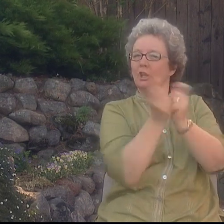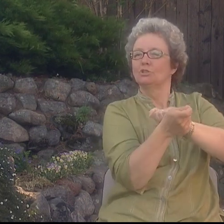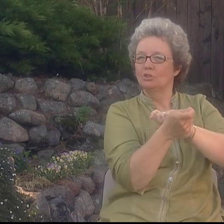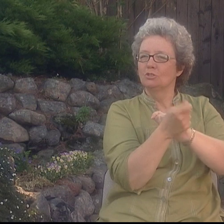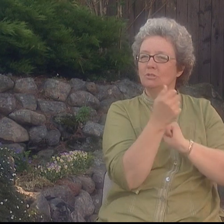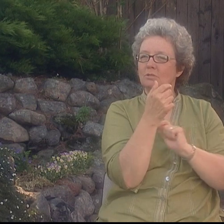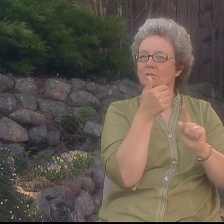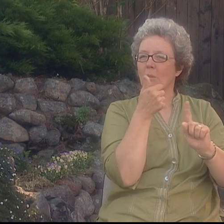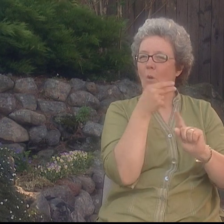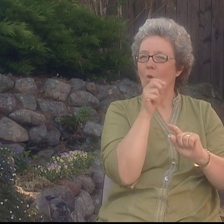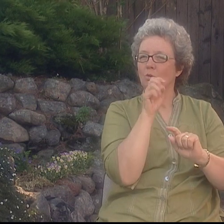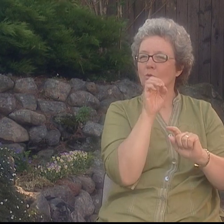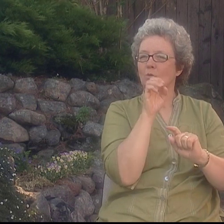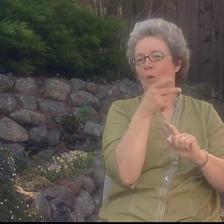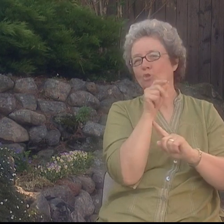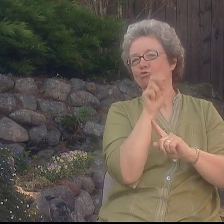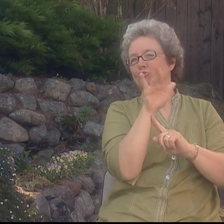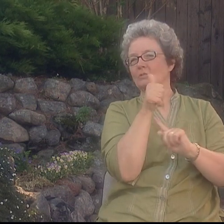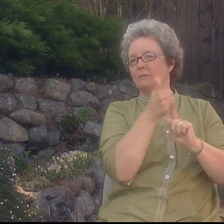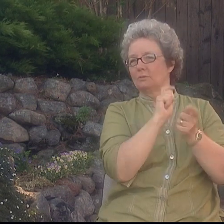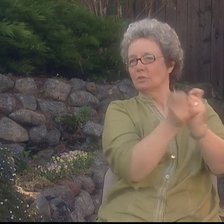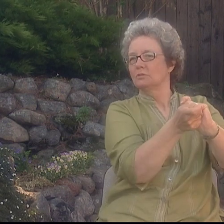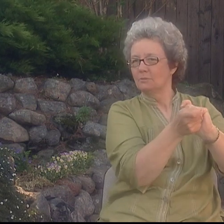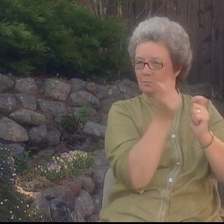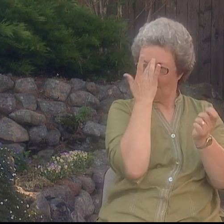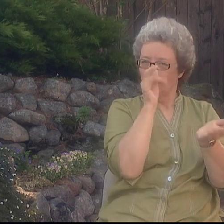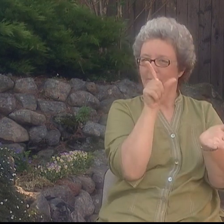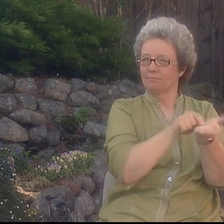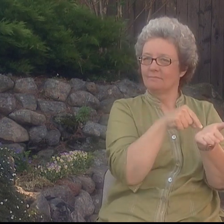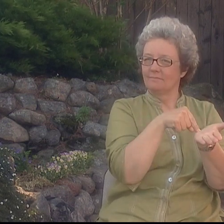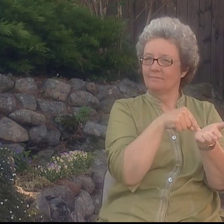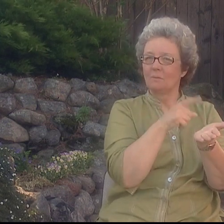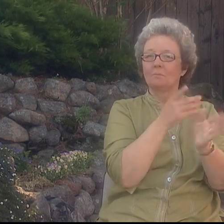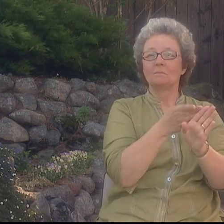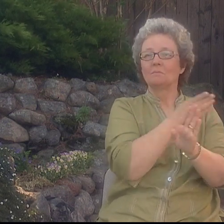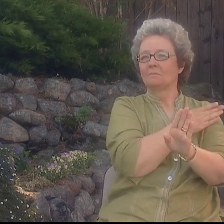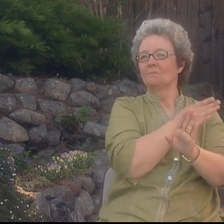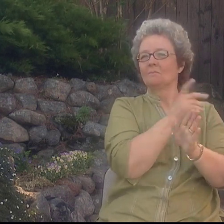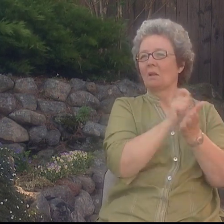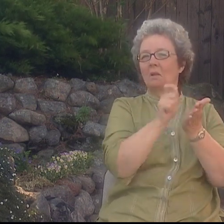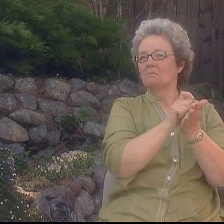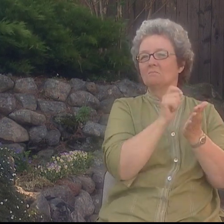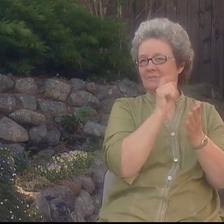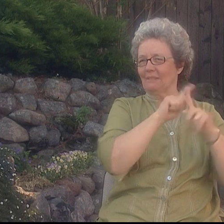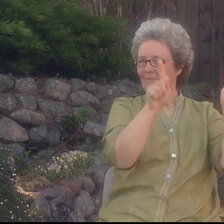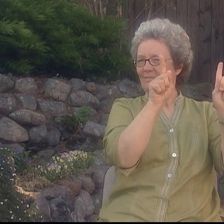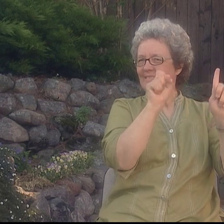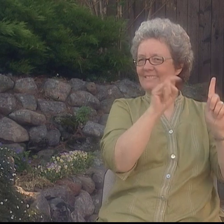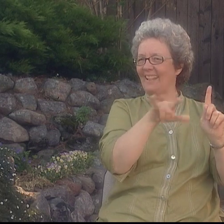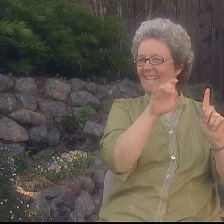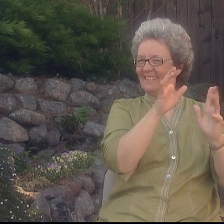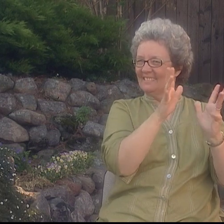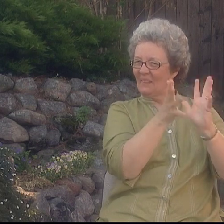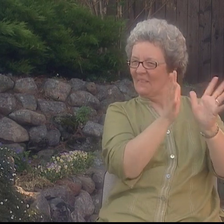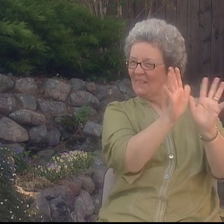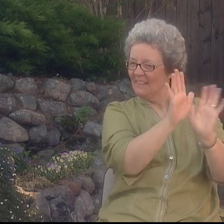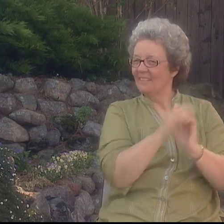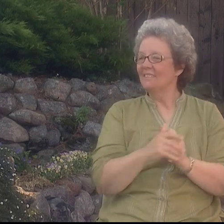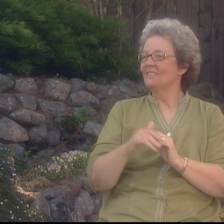It had a completely different style before it was codified to the written page. Its entire nature, at that point, changed.